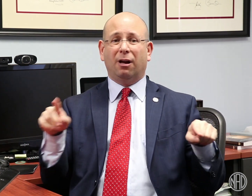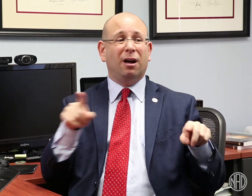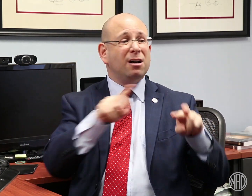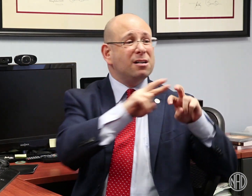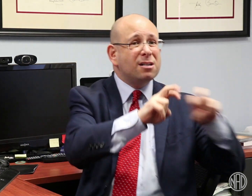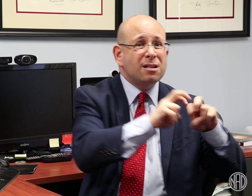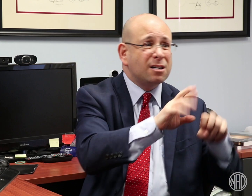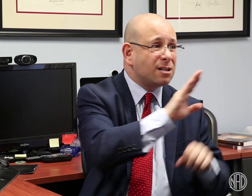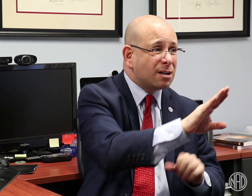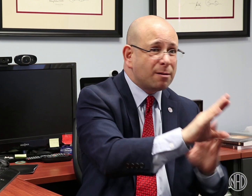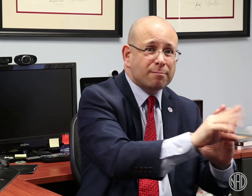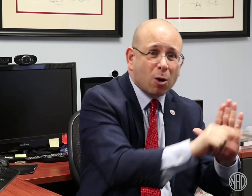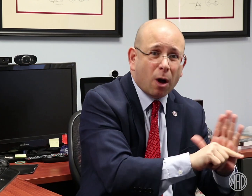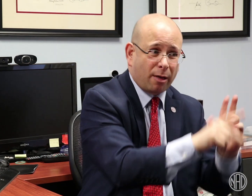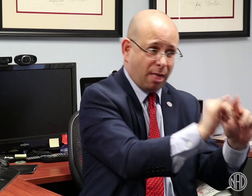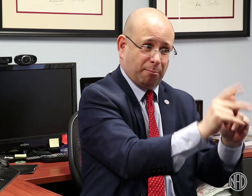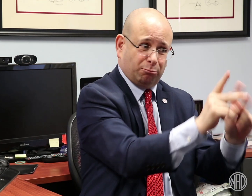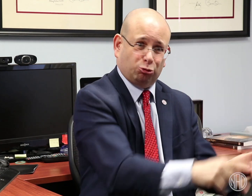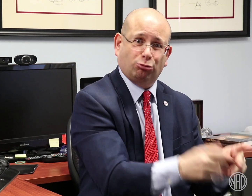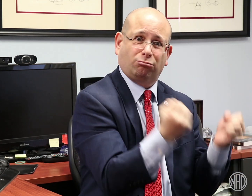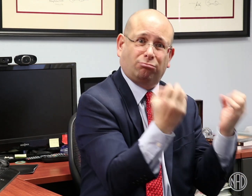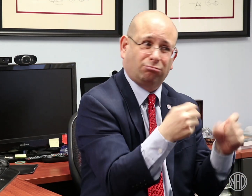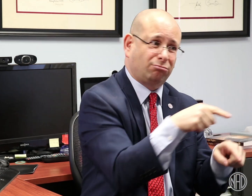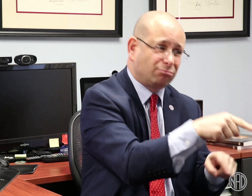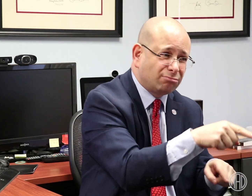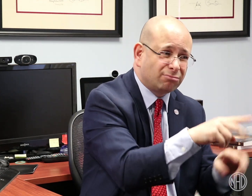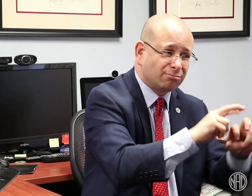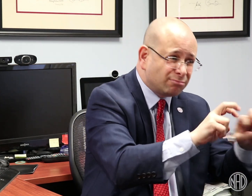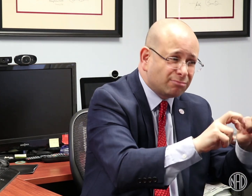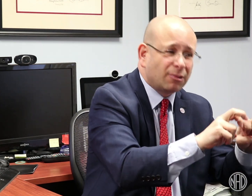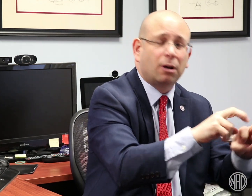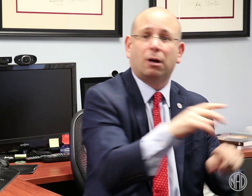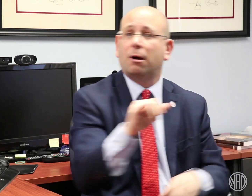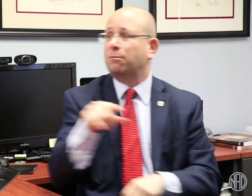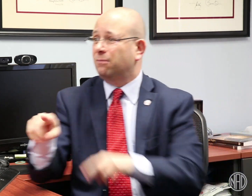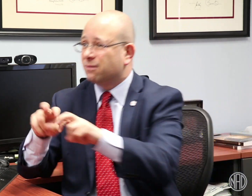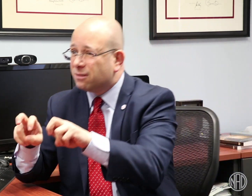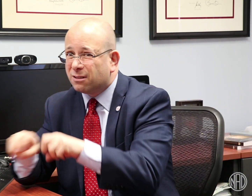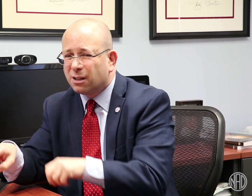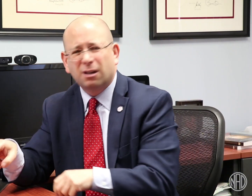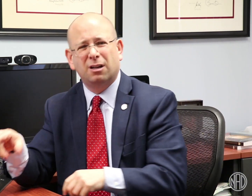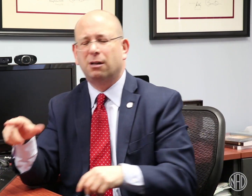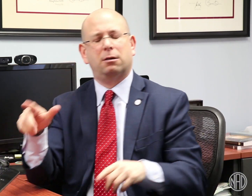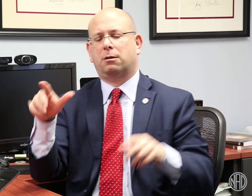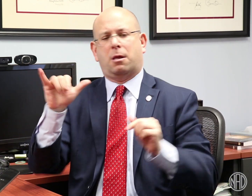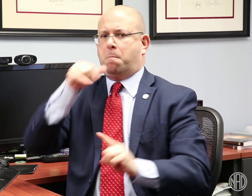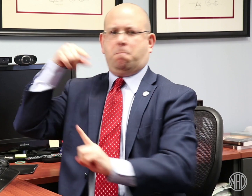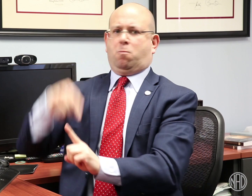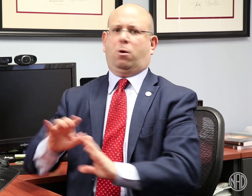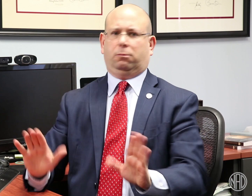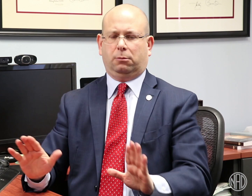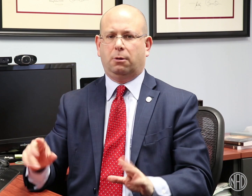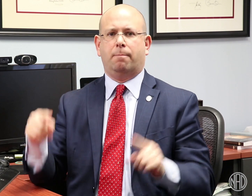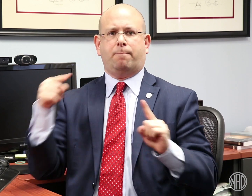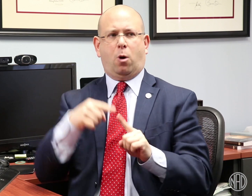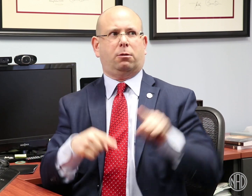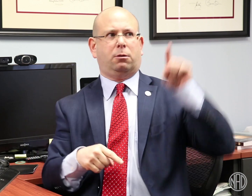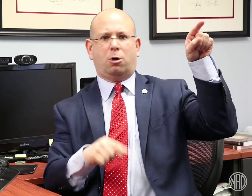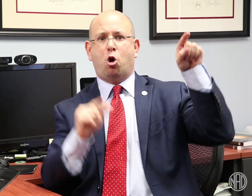There is no real point in analyzing these two and their backgrounds or training. Instead, we must focus on the government agencies and how they hire interpreters for